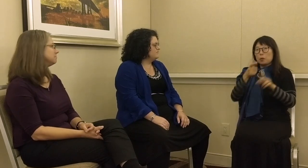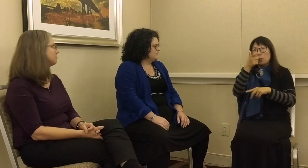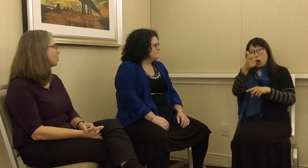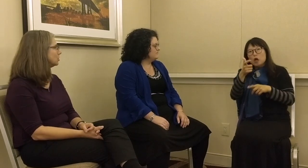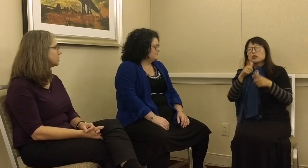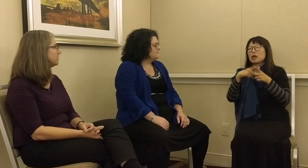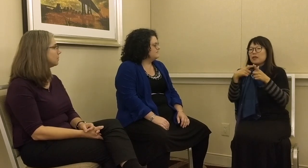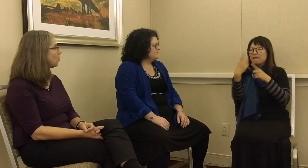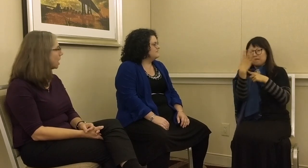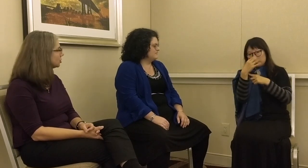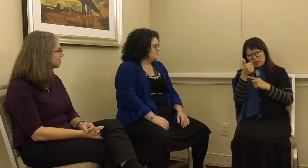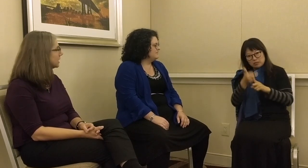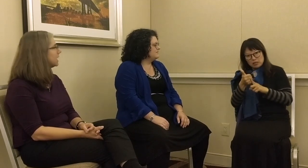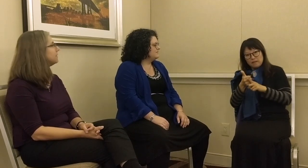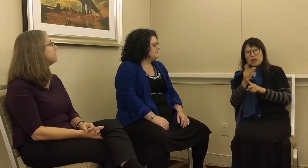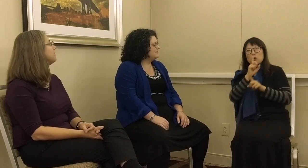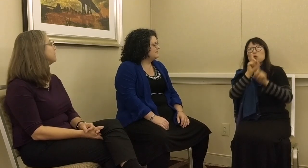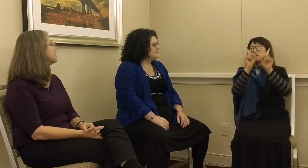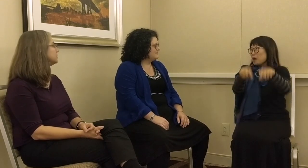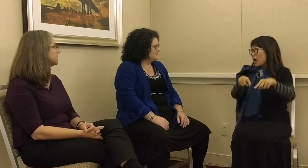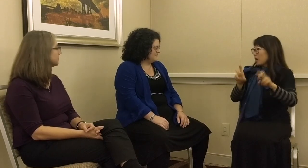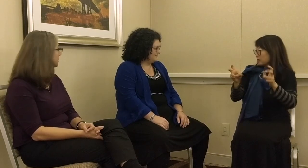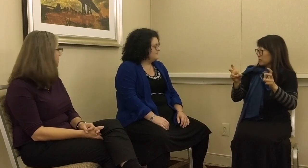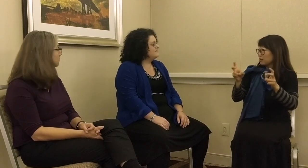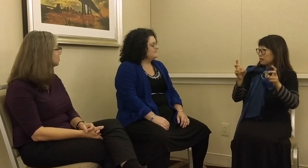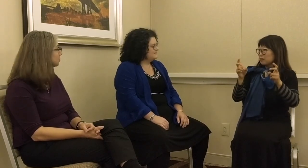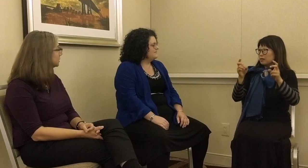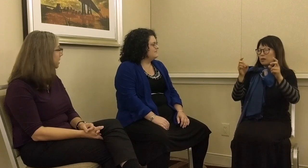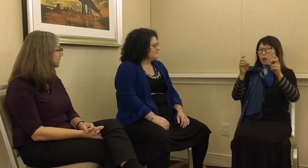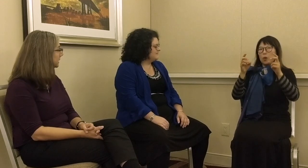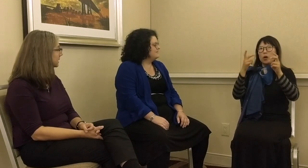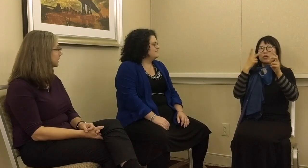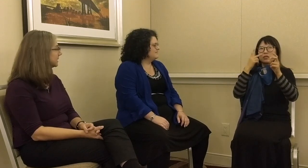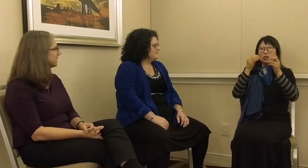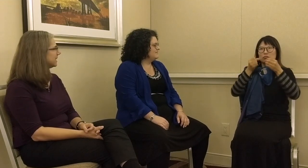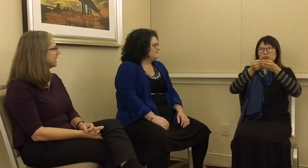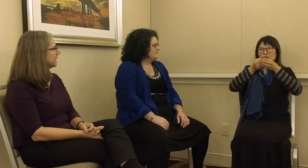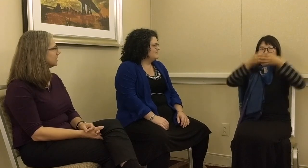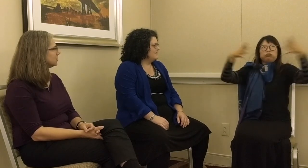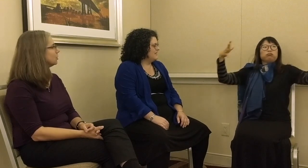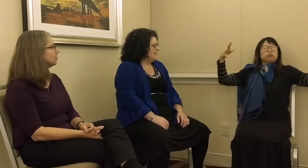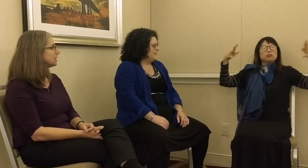and post, and people watch, and then they film themselves sometimes in responding. You